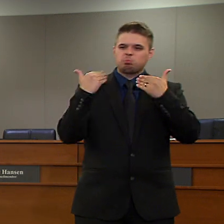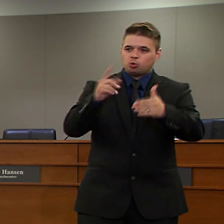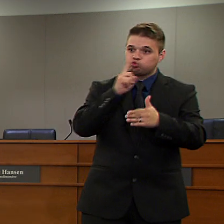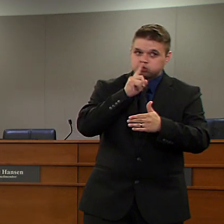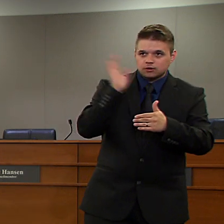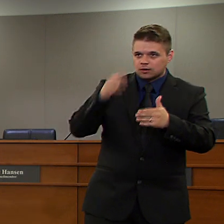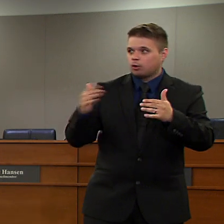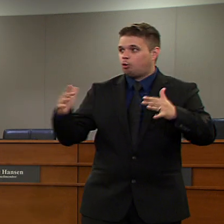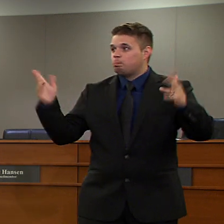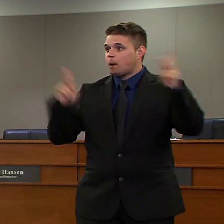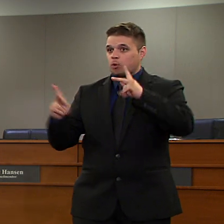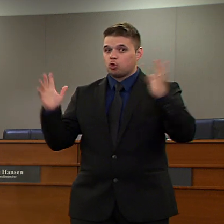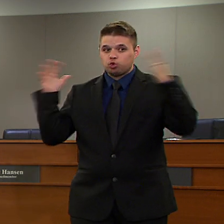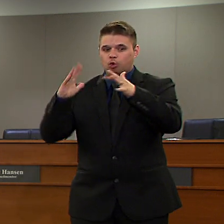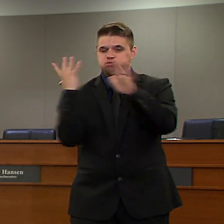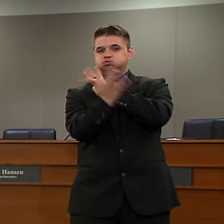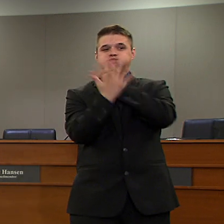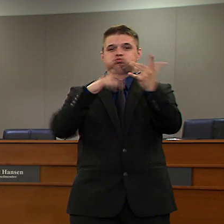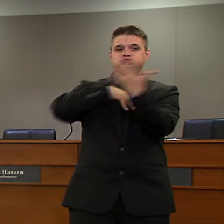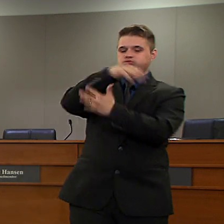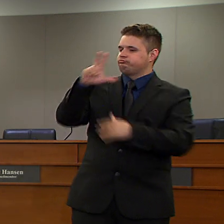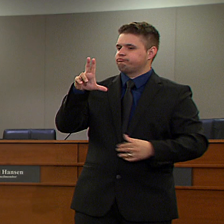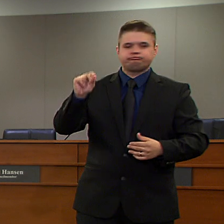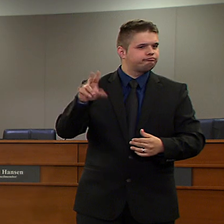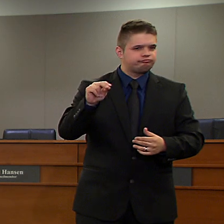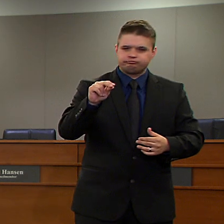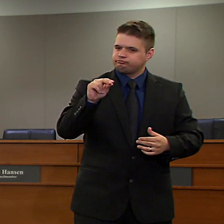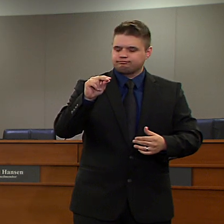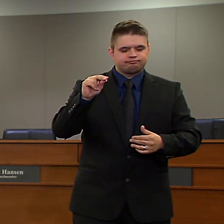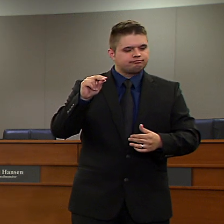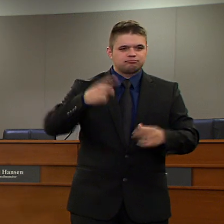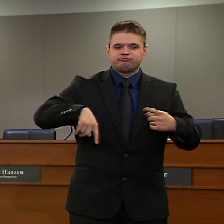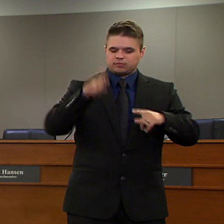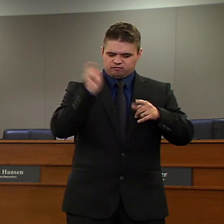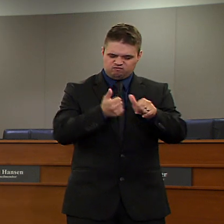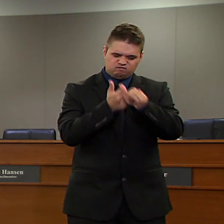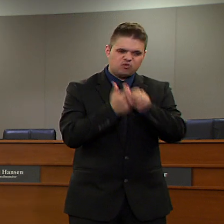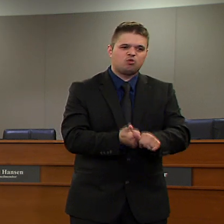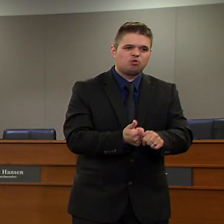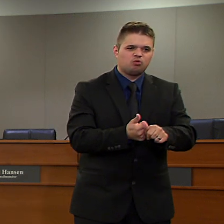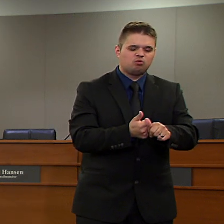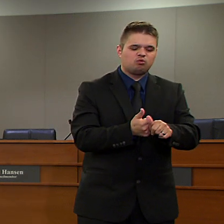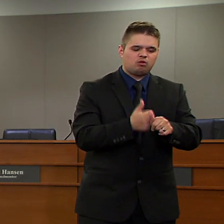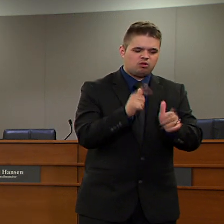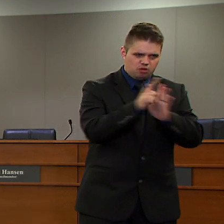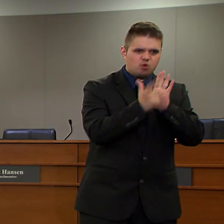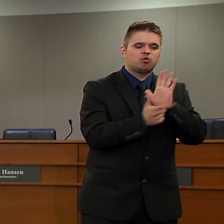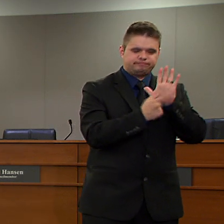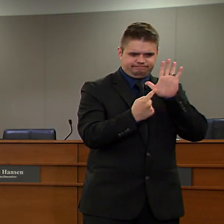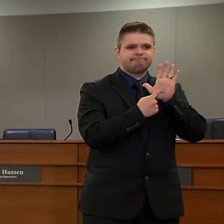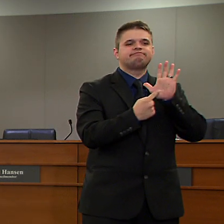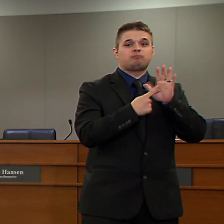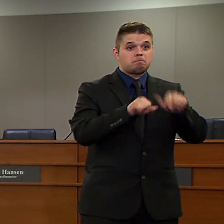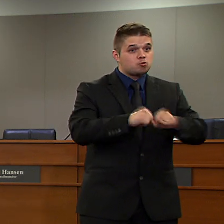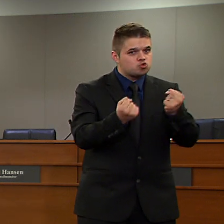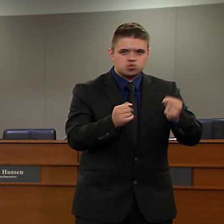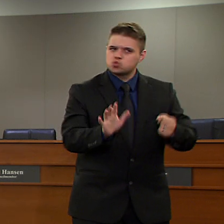We all must comply with the law, as long as this order is in effect. The tough decisions that state